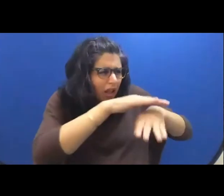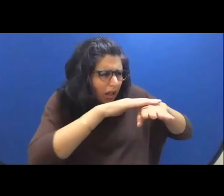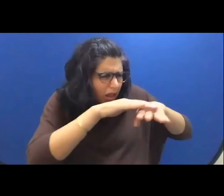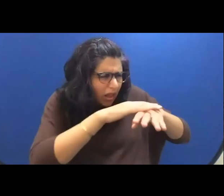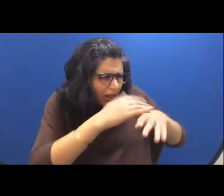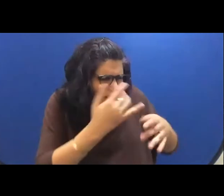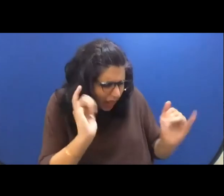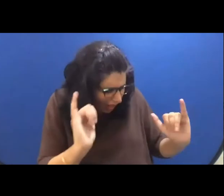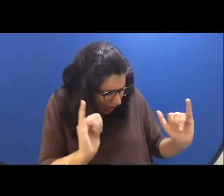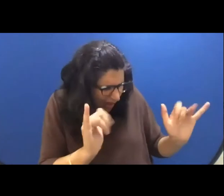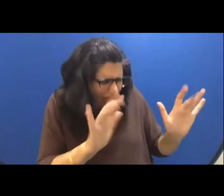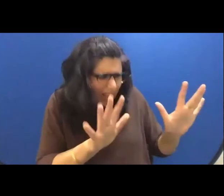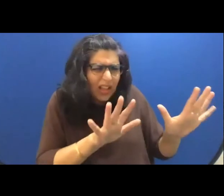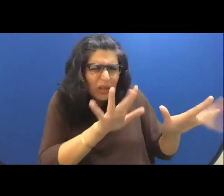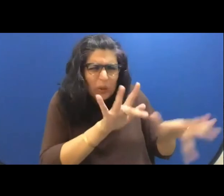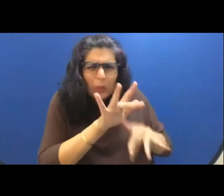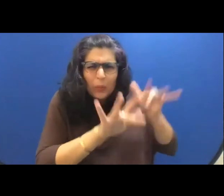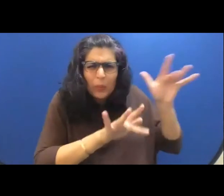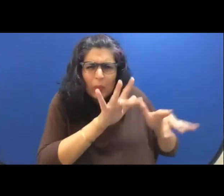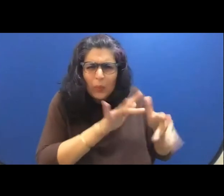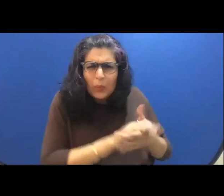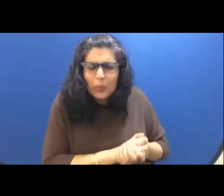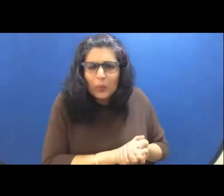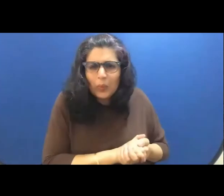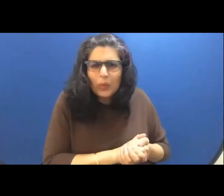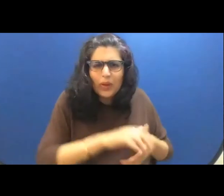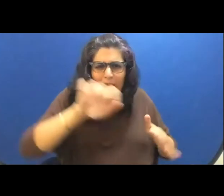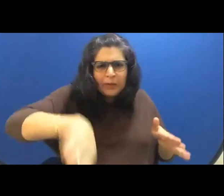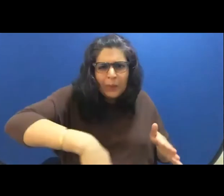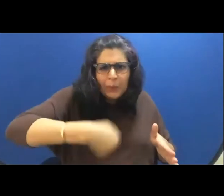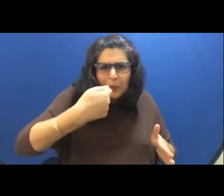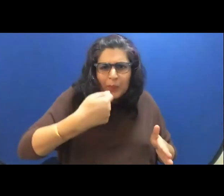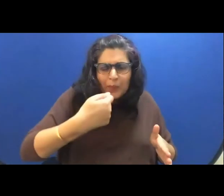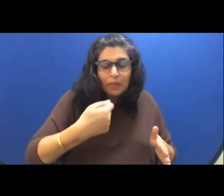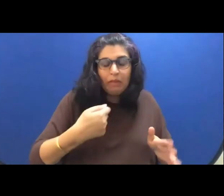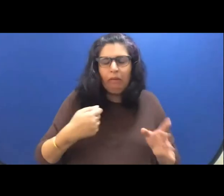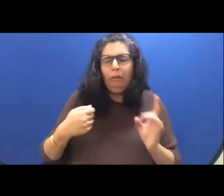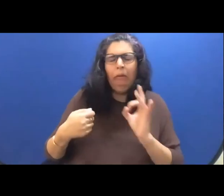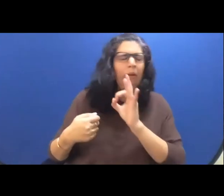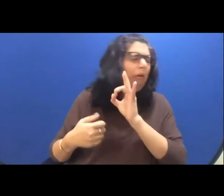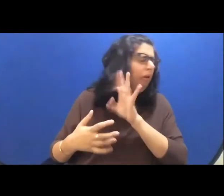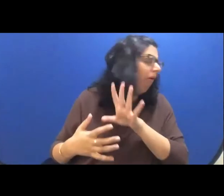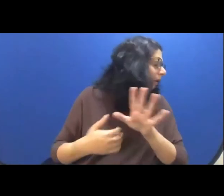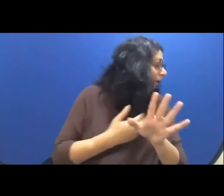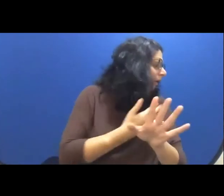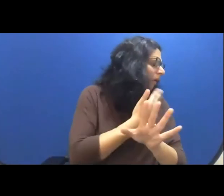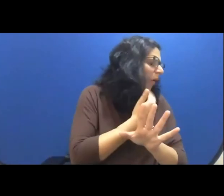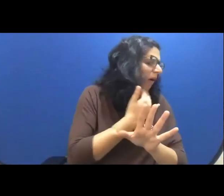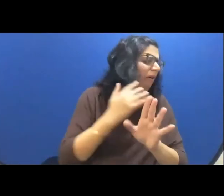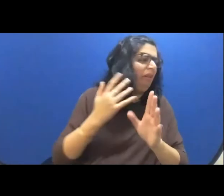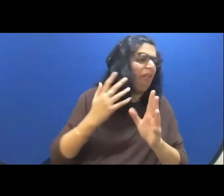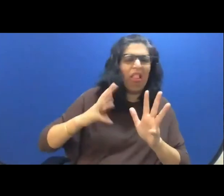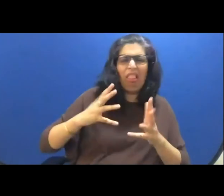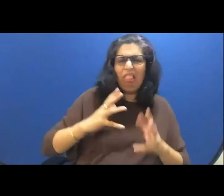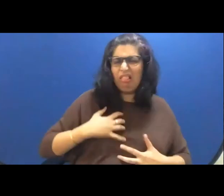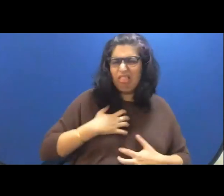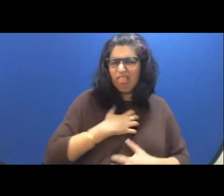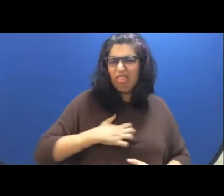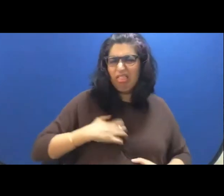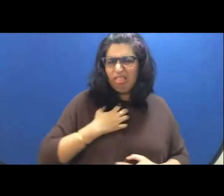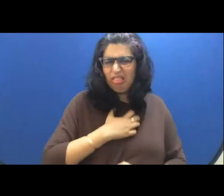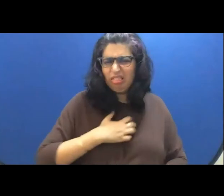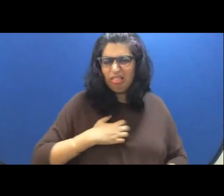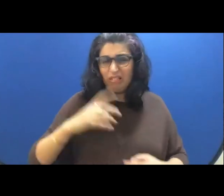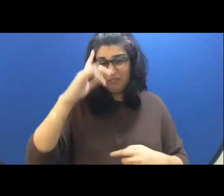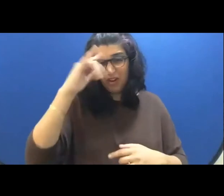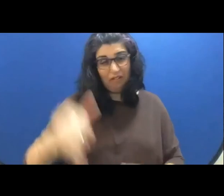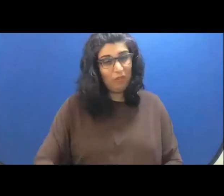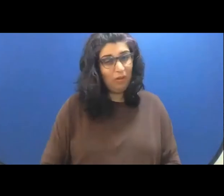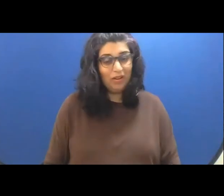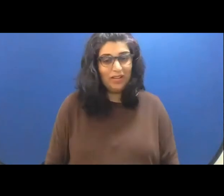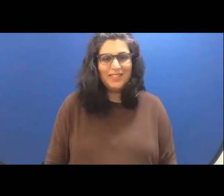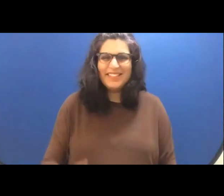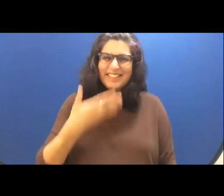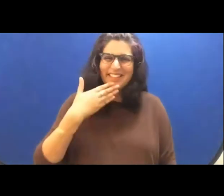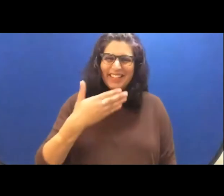feel to take a scoop? It was enough to turn me off sweetness forever. Thank you and I